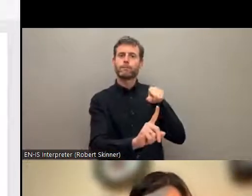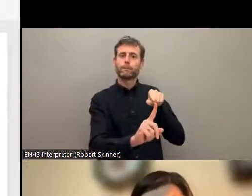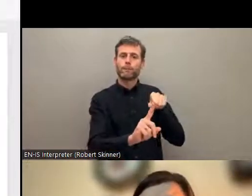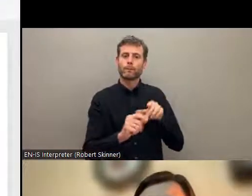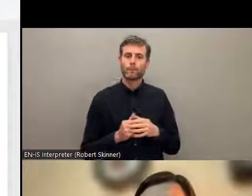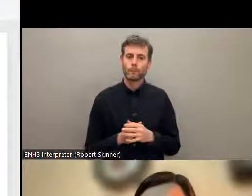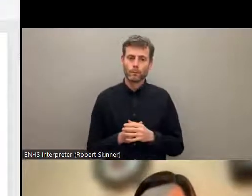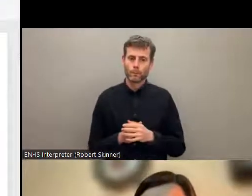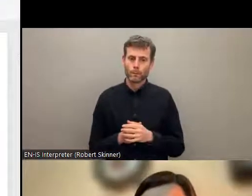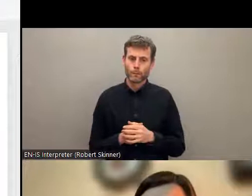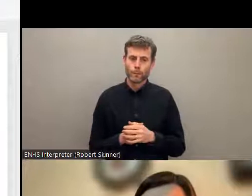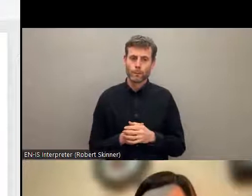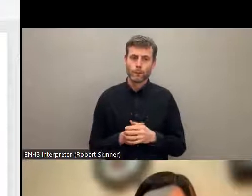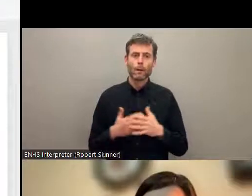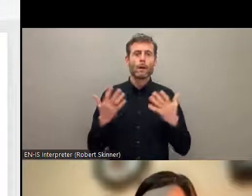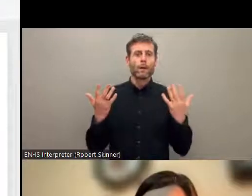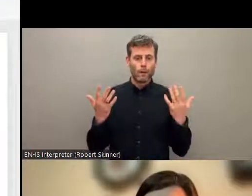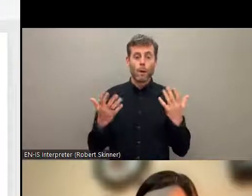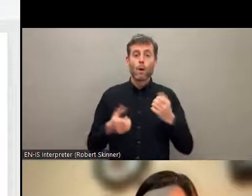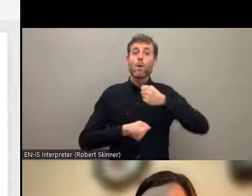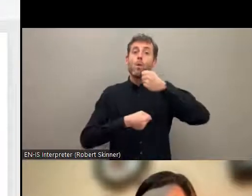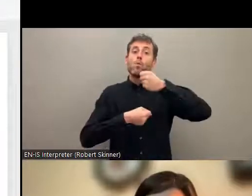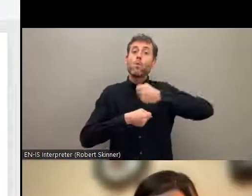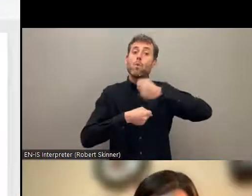issue of unemployment and livelihood